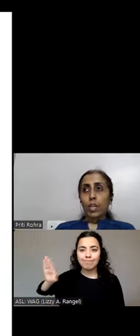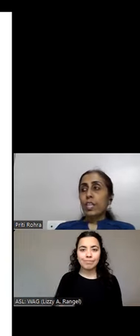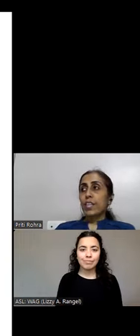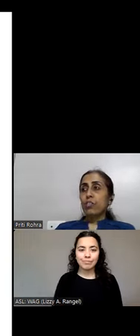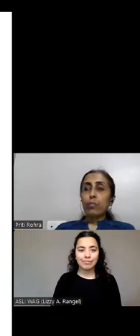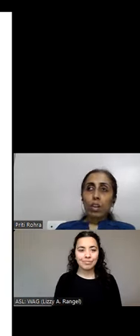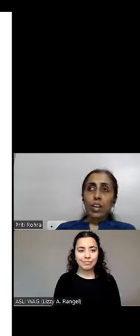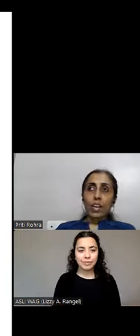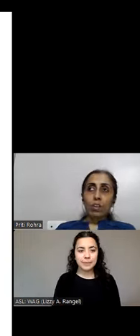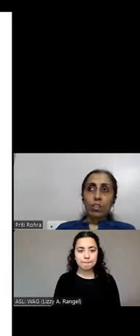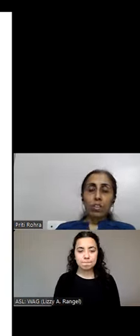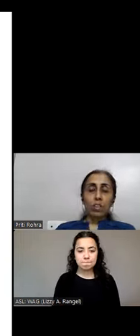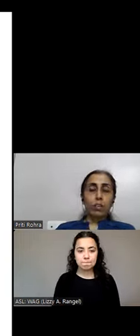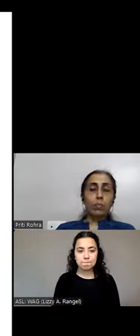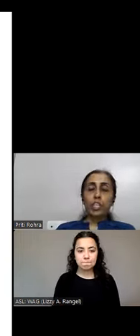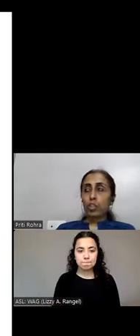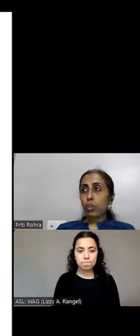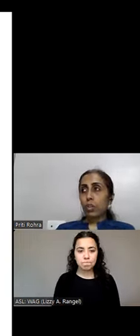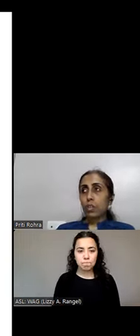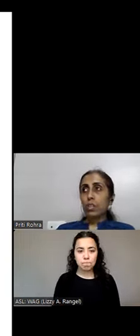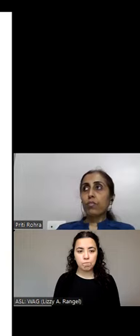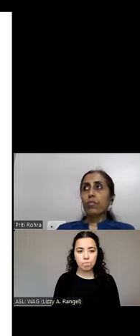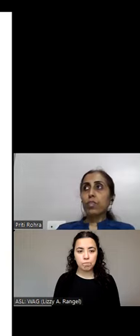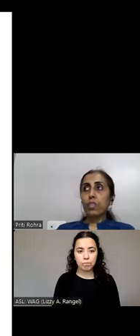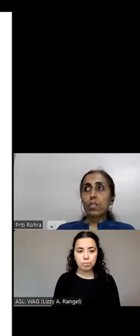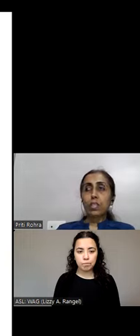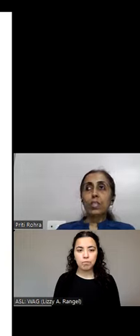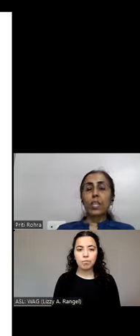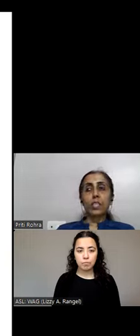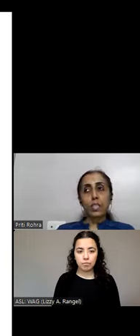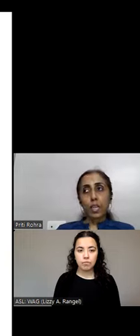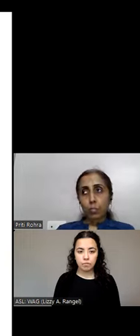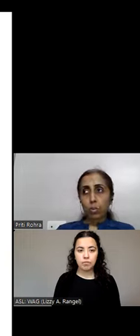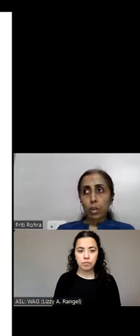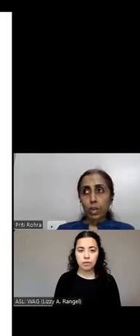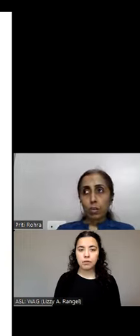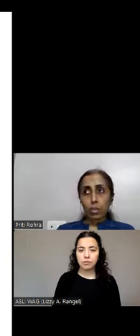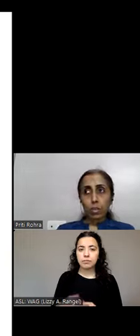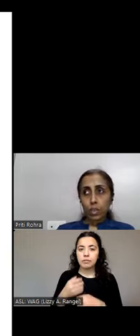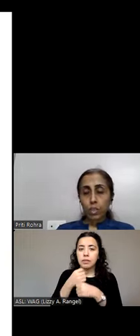In case of modal dialogues, make sure the focus is set inside the modal dialogue. Yes